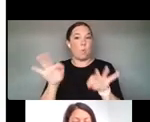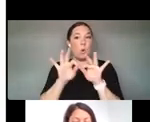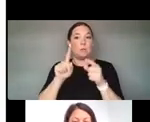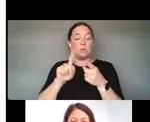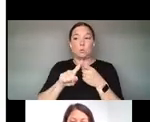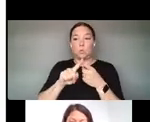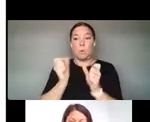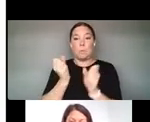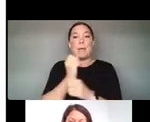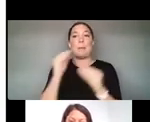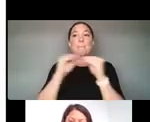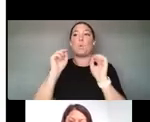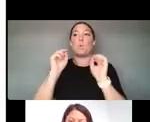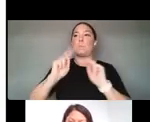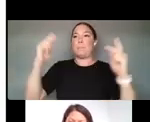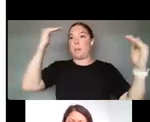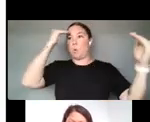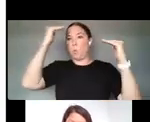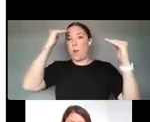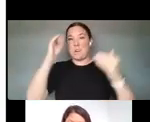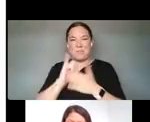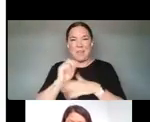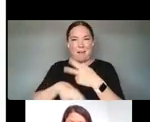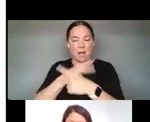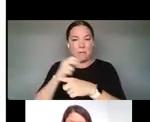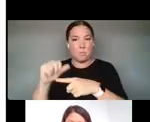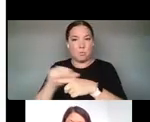OF THIS PRACTICE AS OFTENTIMES IT'S HARD